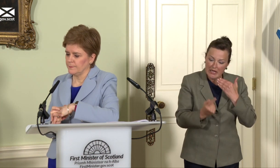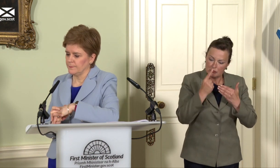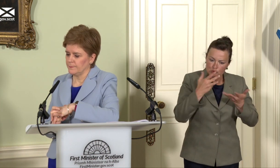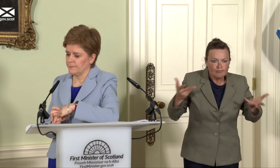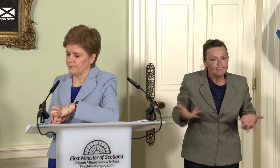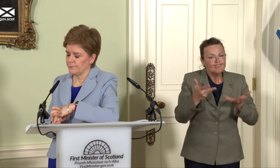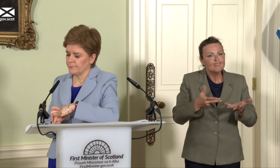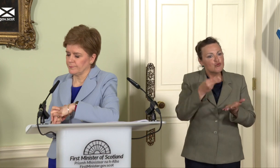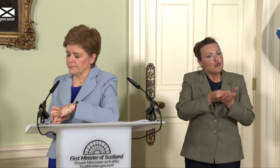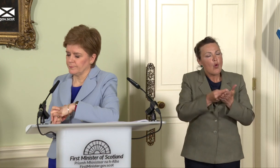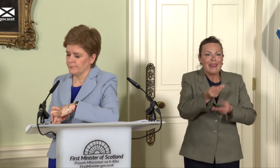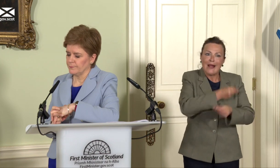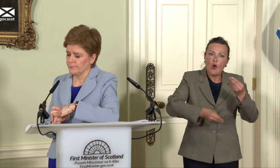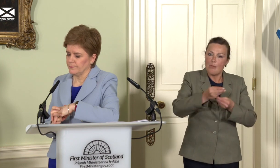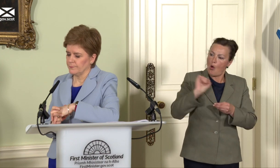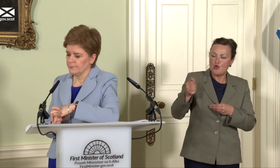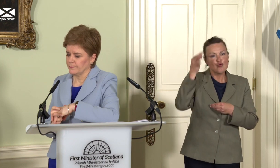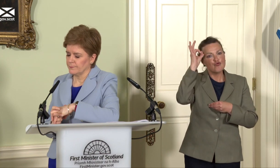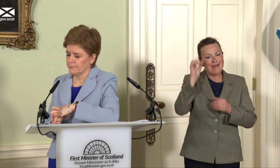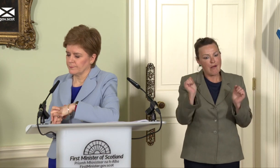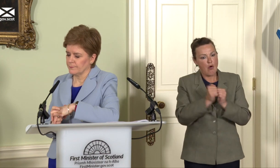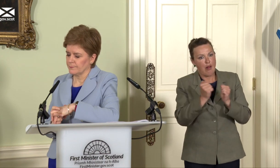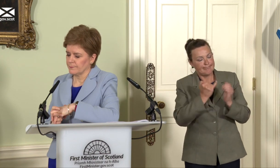or are you and your Green colleagues still against economic growth?